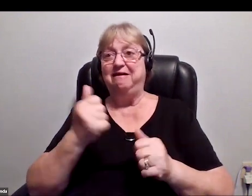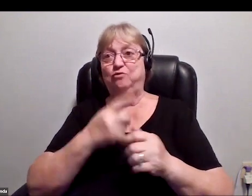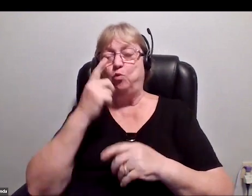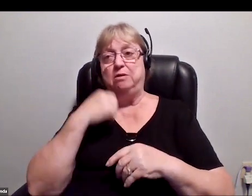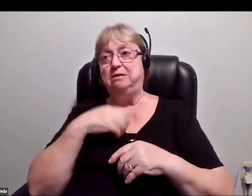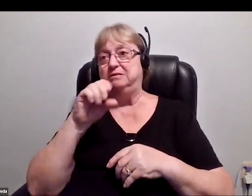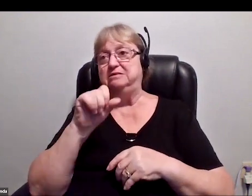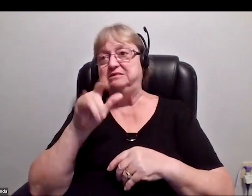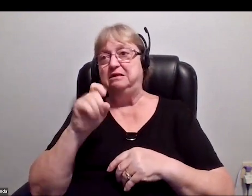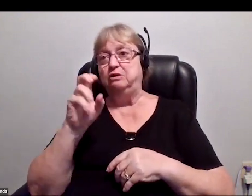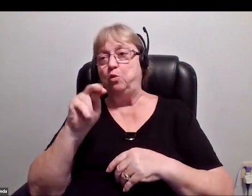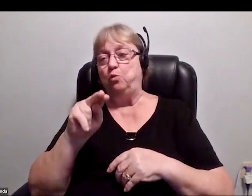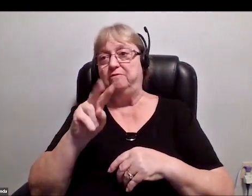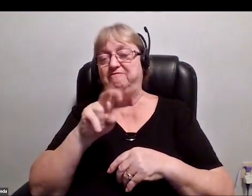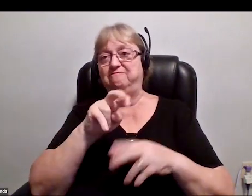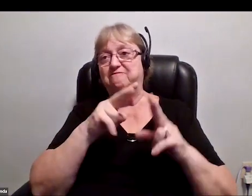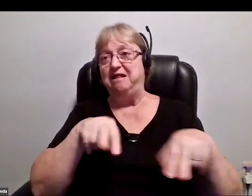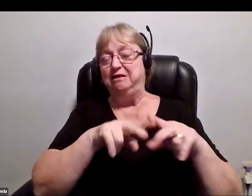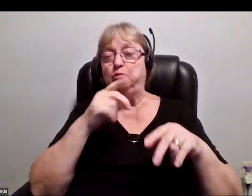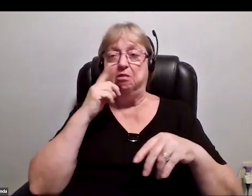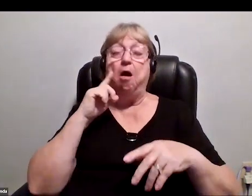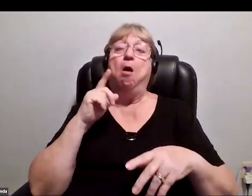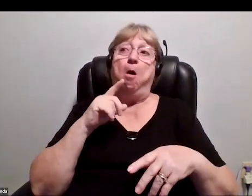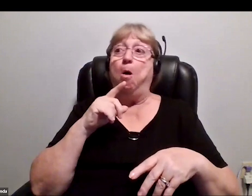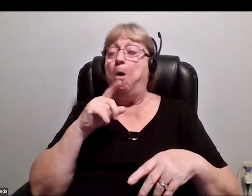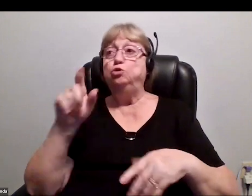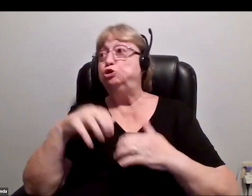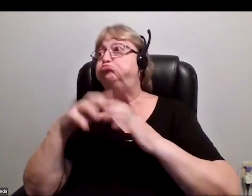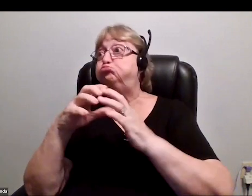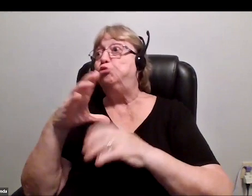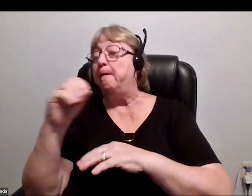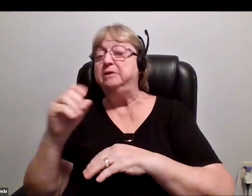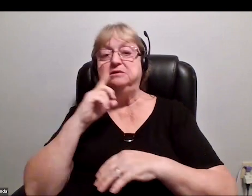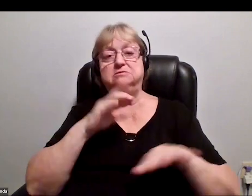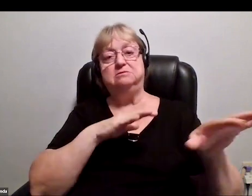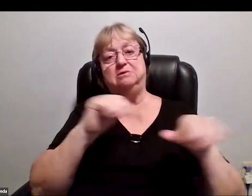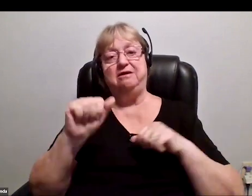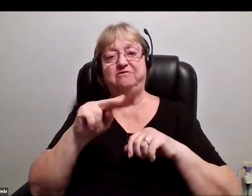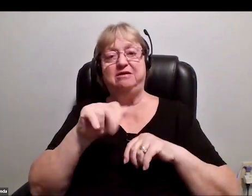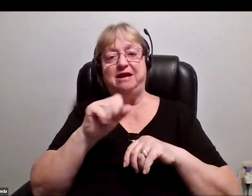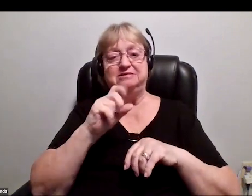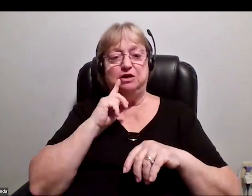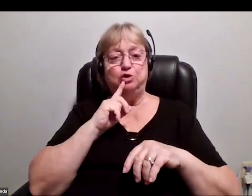their own Kool-Aid, we thought we should start a company. We left NASA to build this thing called Planet Labs,